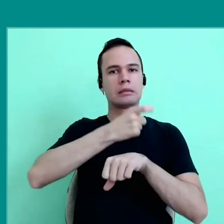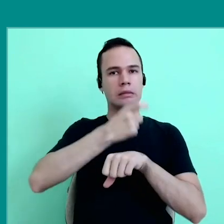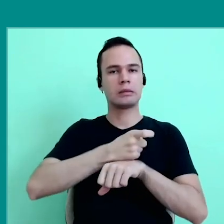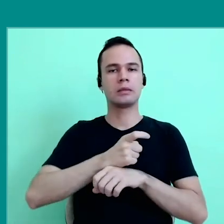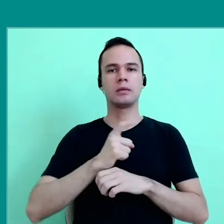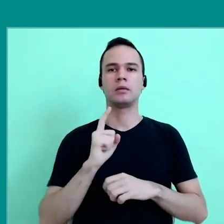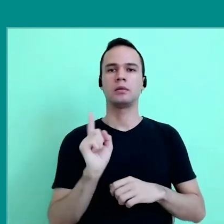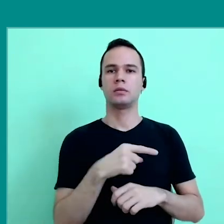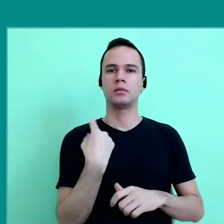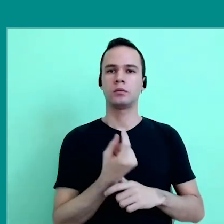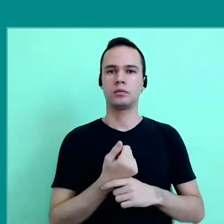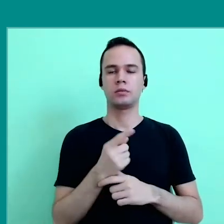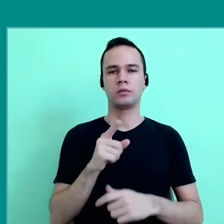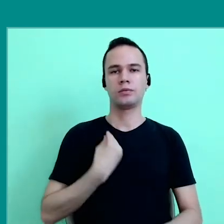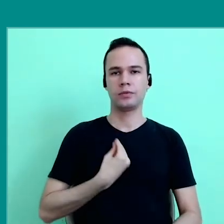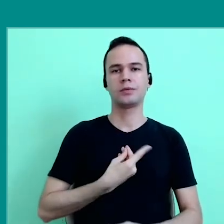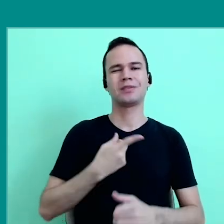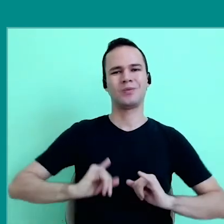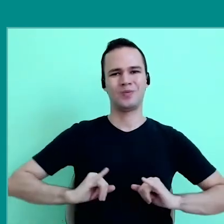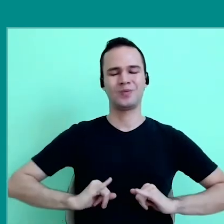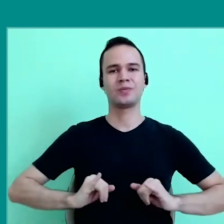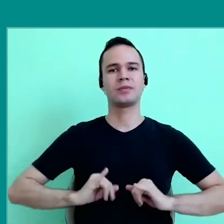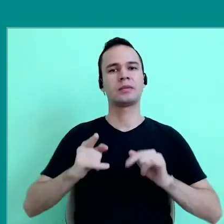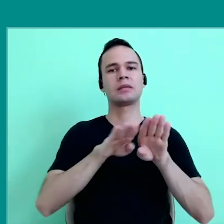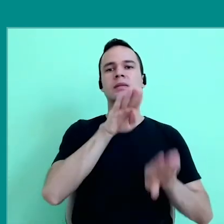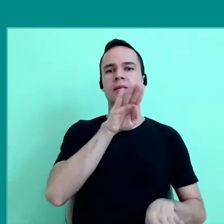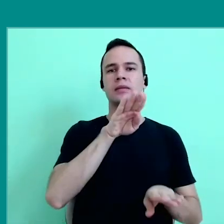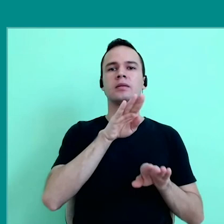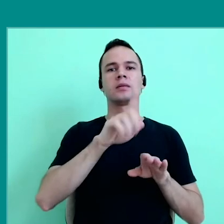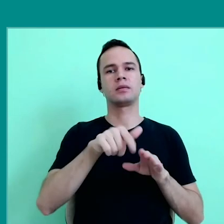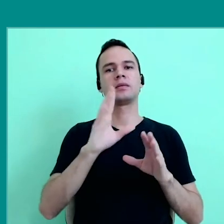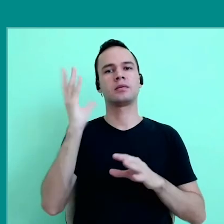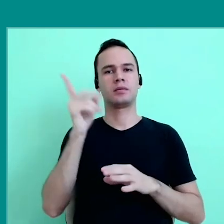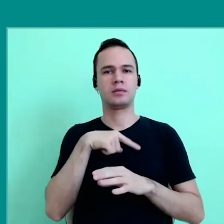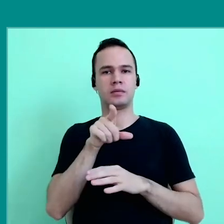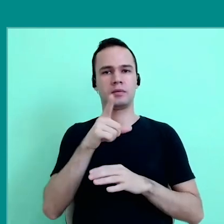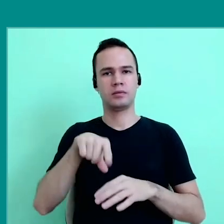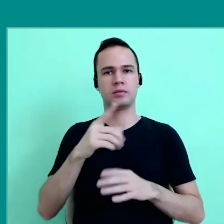and we are living and suffering with inequalities, and the situations that we are passing,